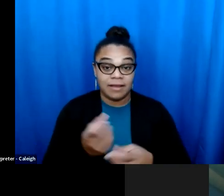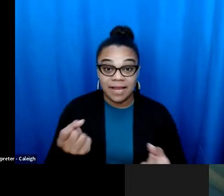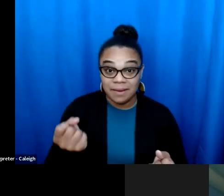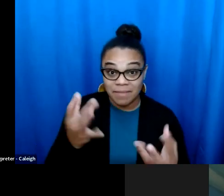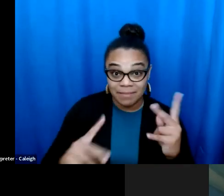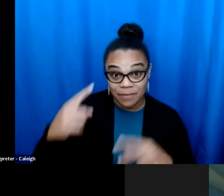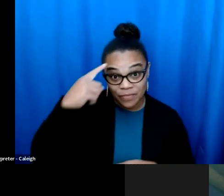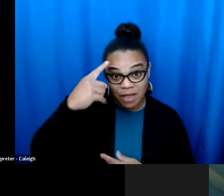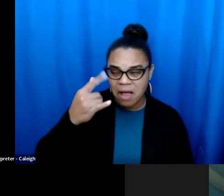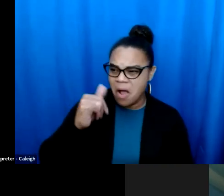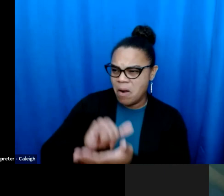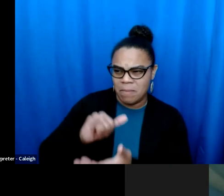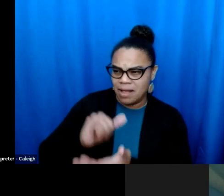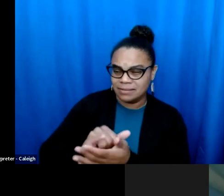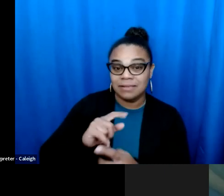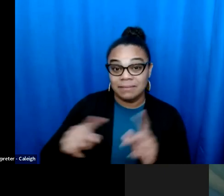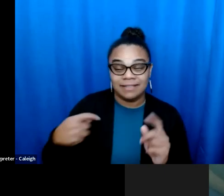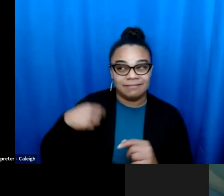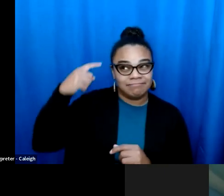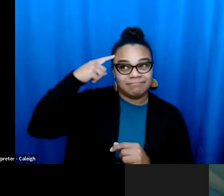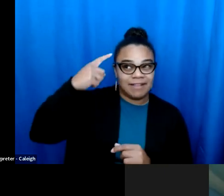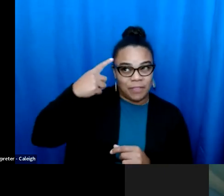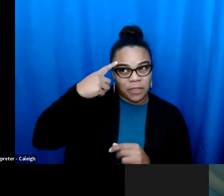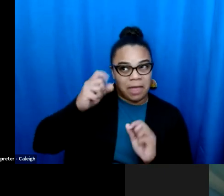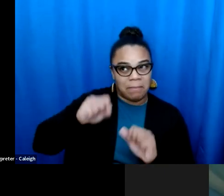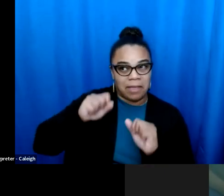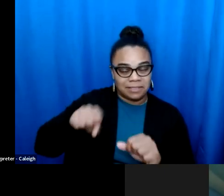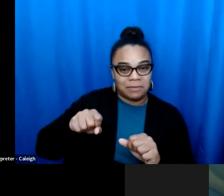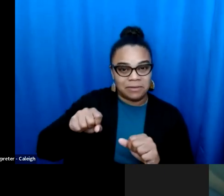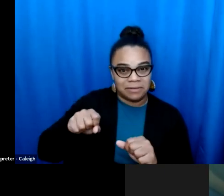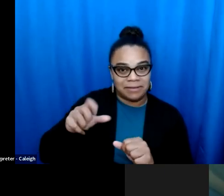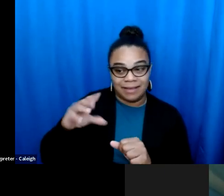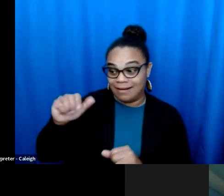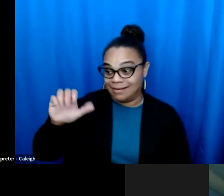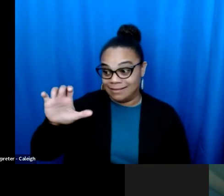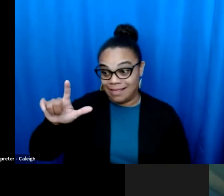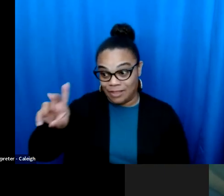have literally been murdered for providing reproductive care.